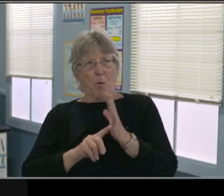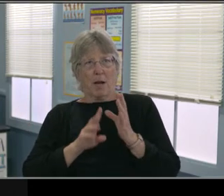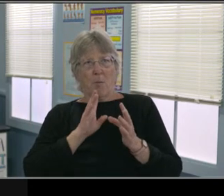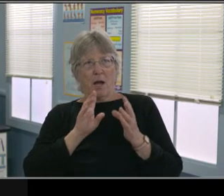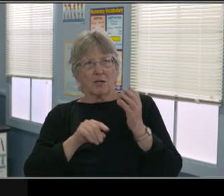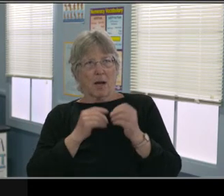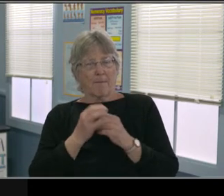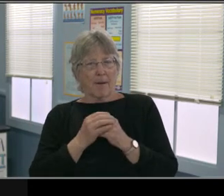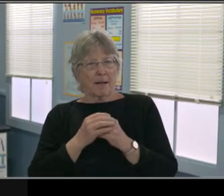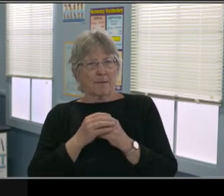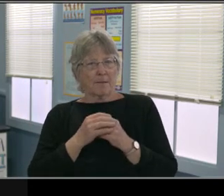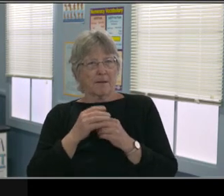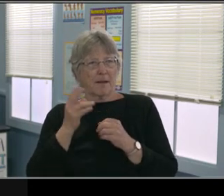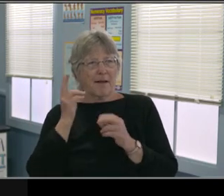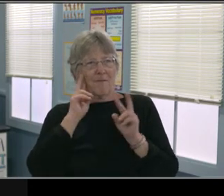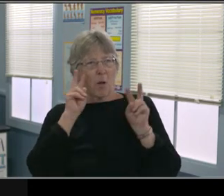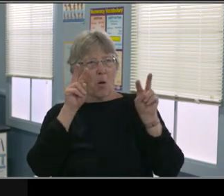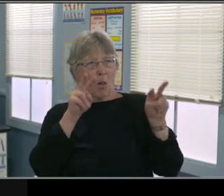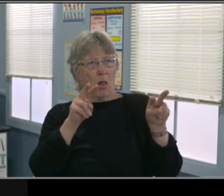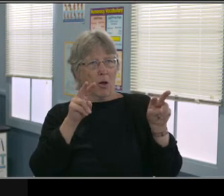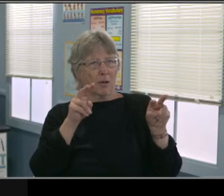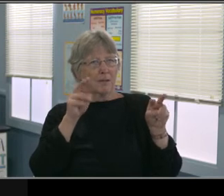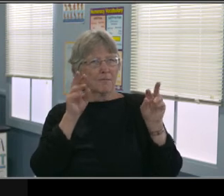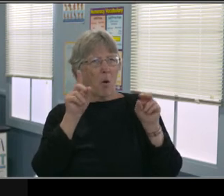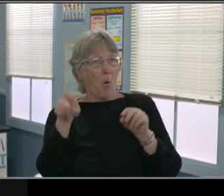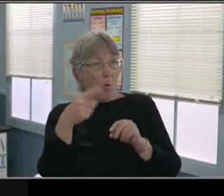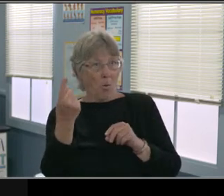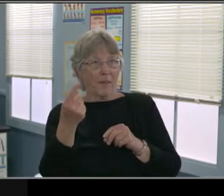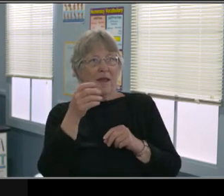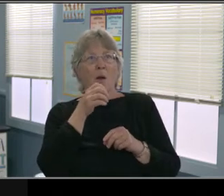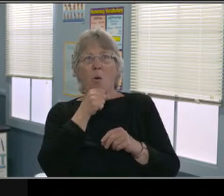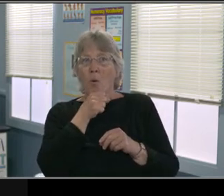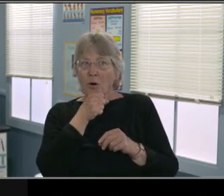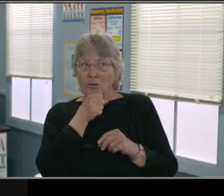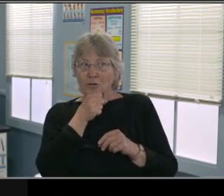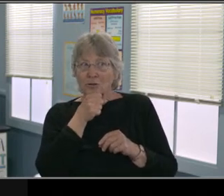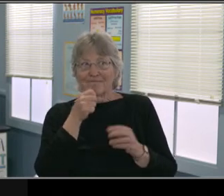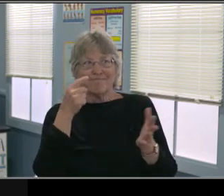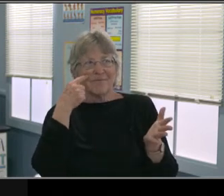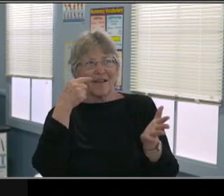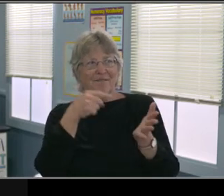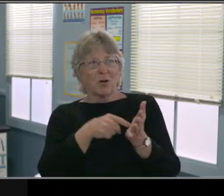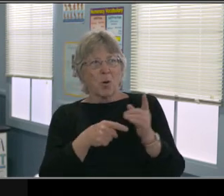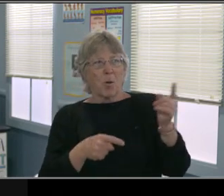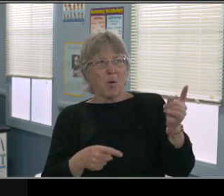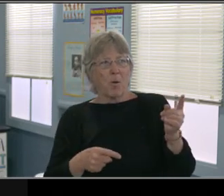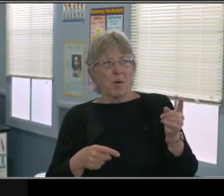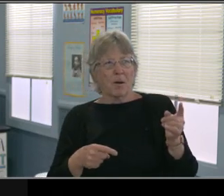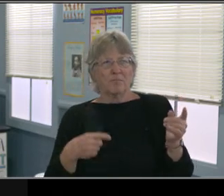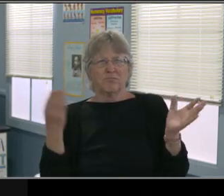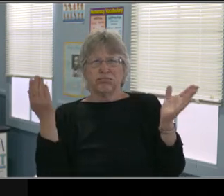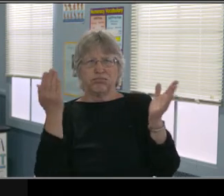after 10 school days, emergency conditions are happening. We are gonna implement distance learning methods.